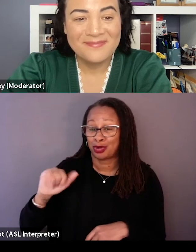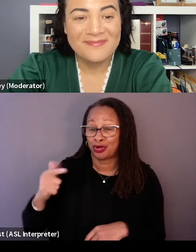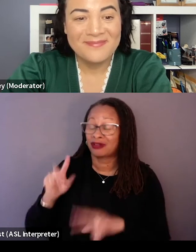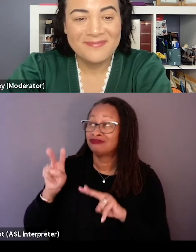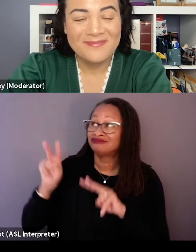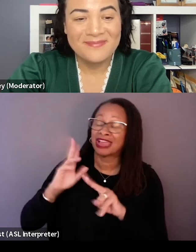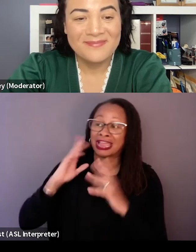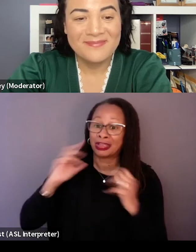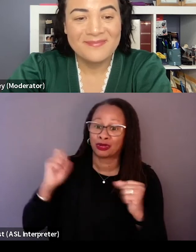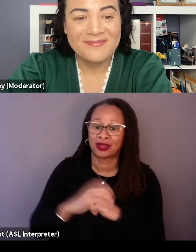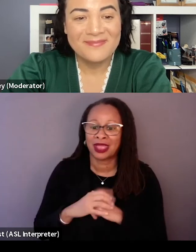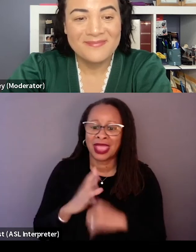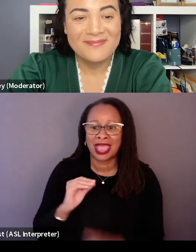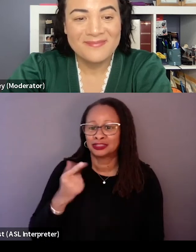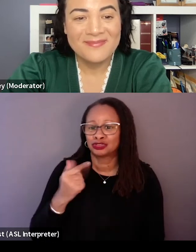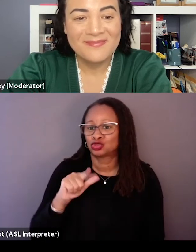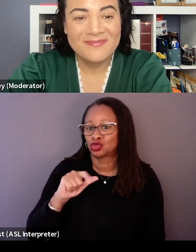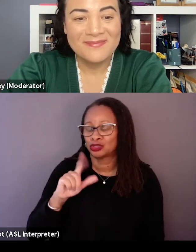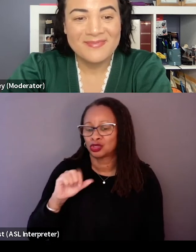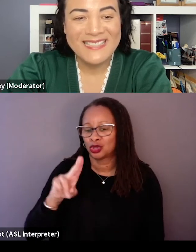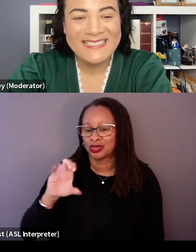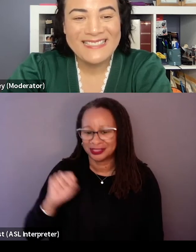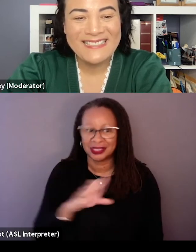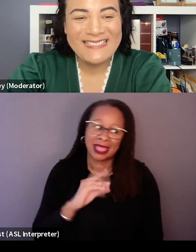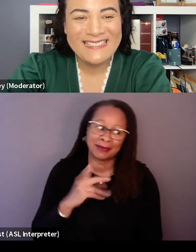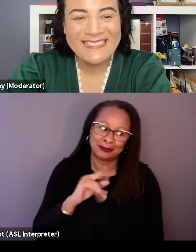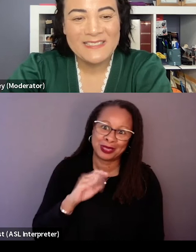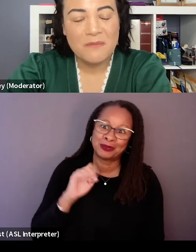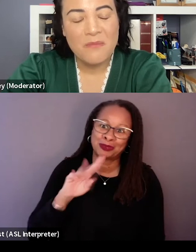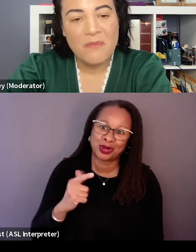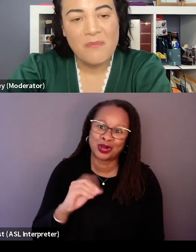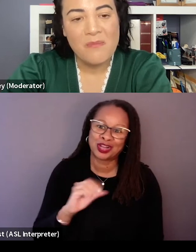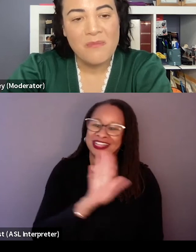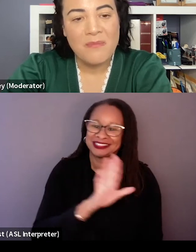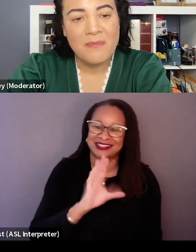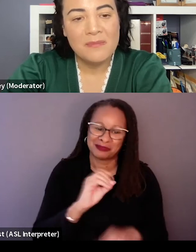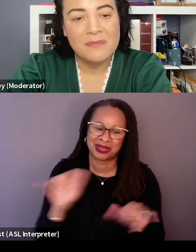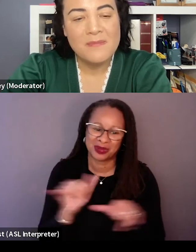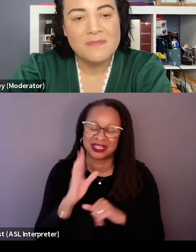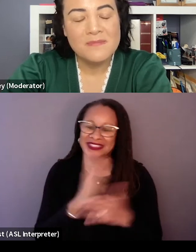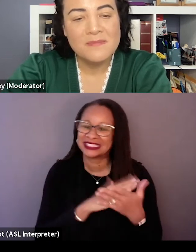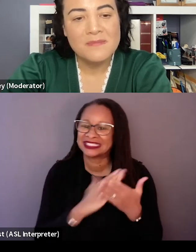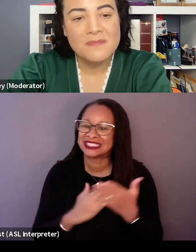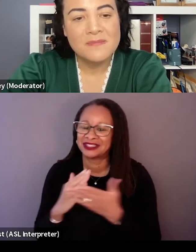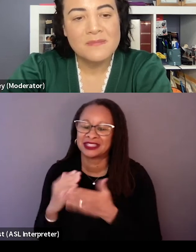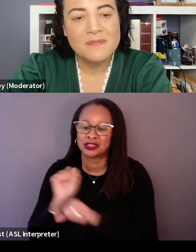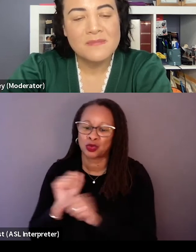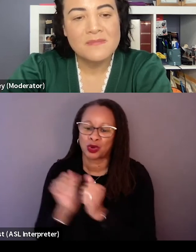And George Lucas' Company and Pete Berg's company. It was like, it was just a series of getting to work with your heroes